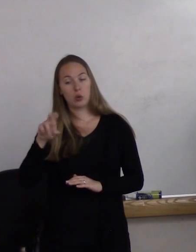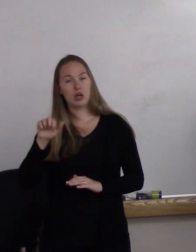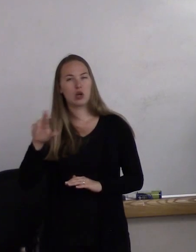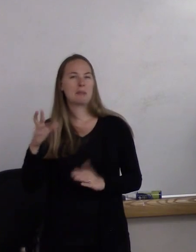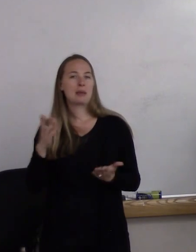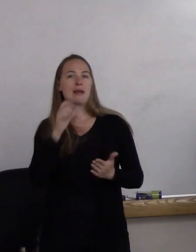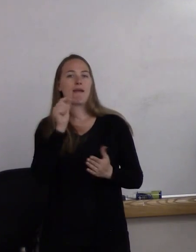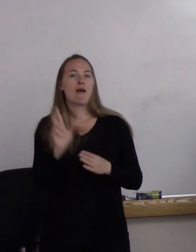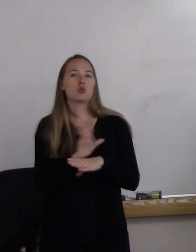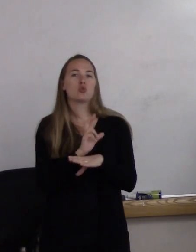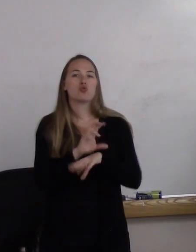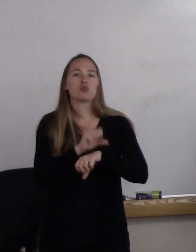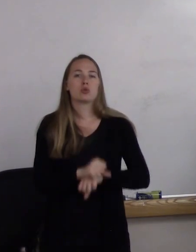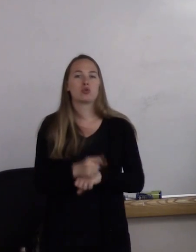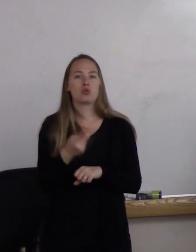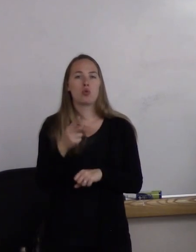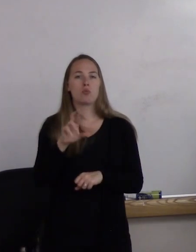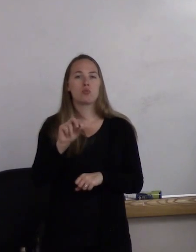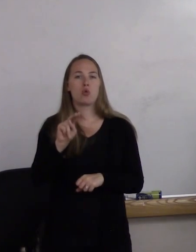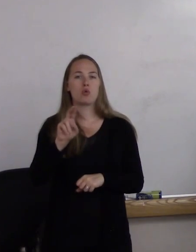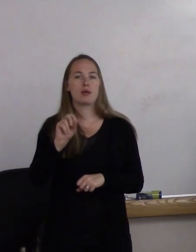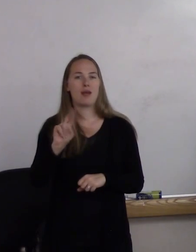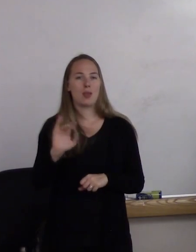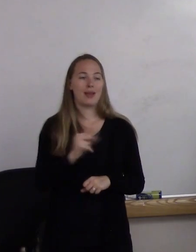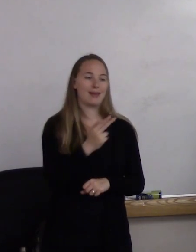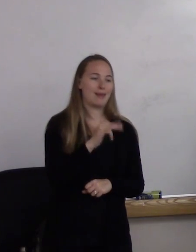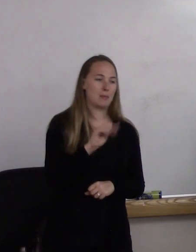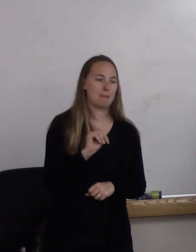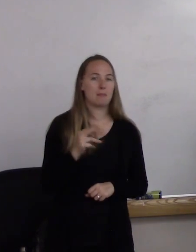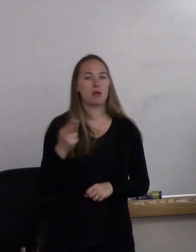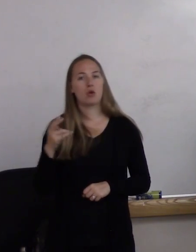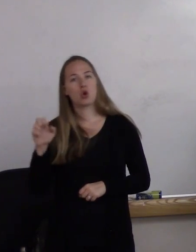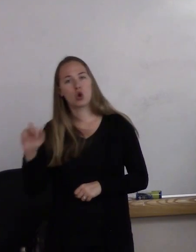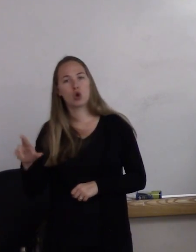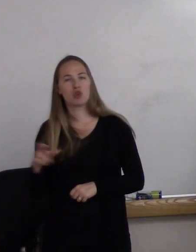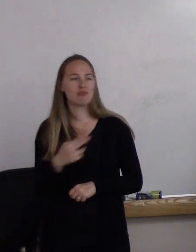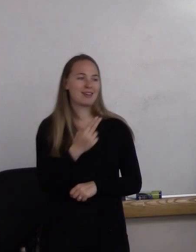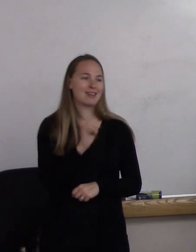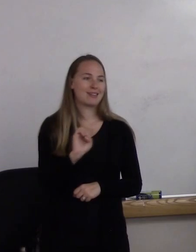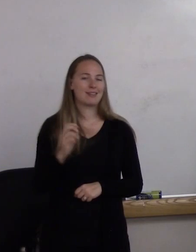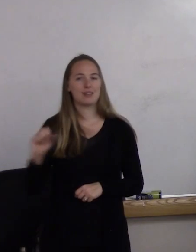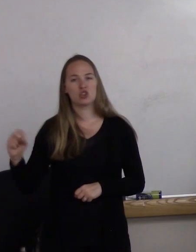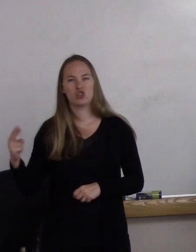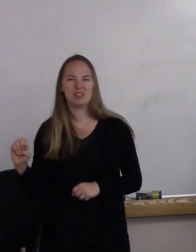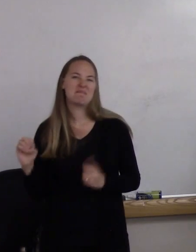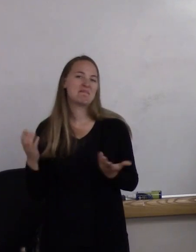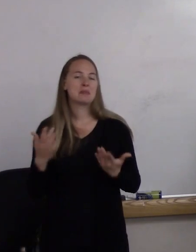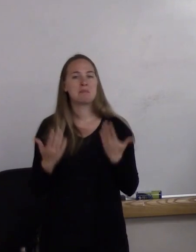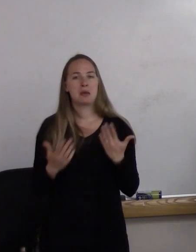of "him" and "her" or "he" and "she." They may use pronouns that the queer community